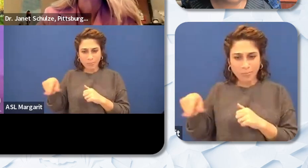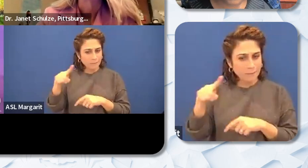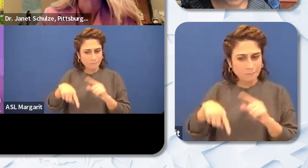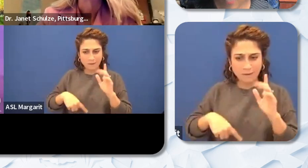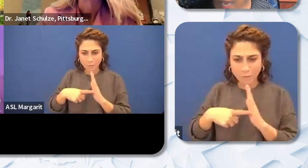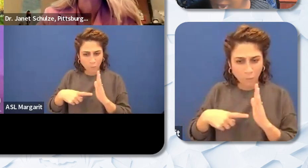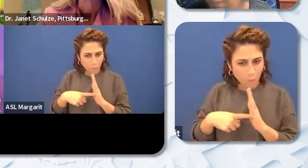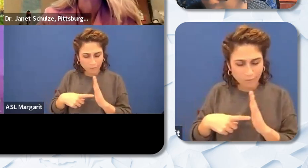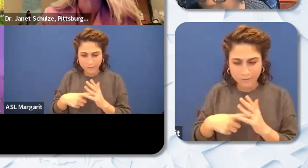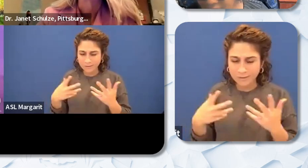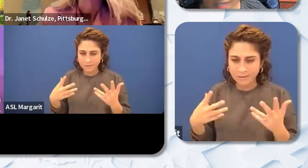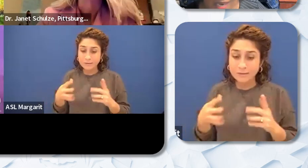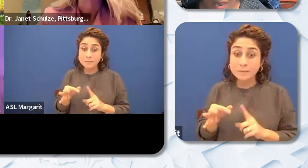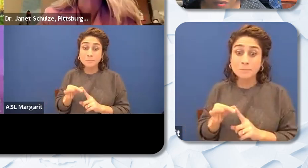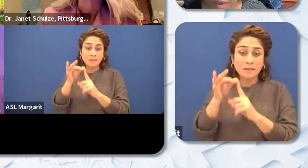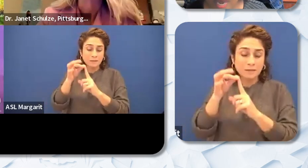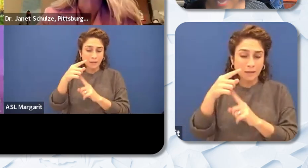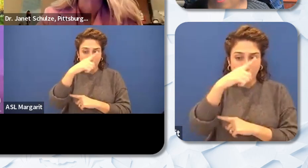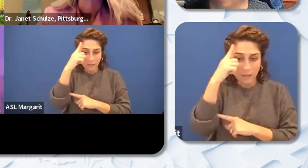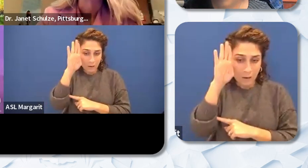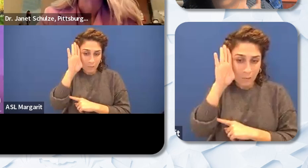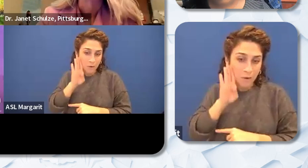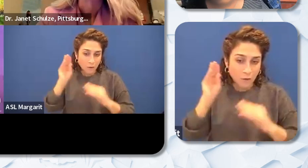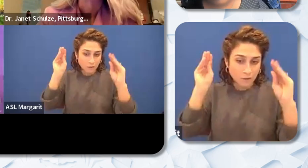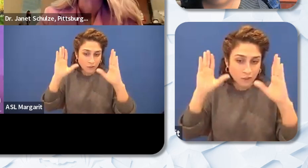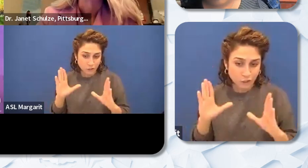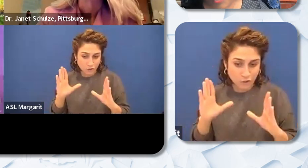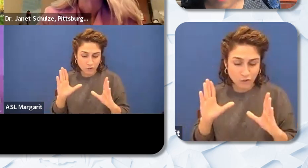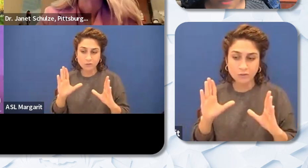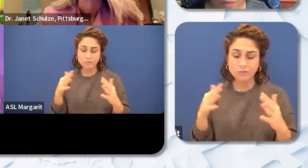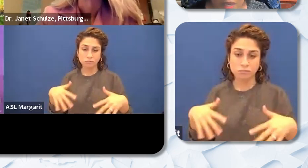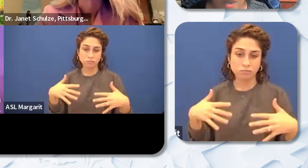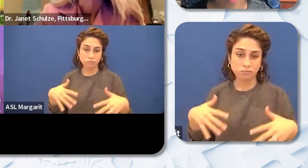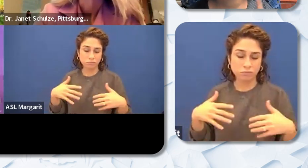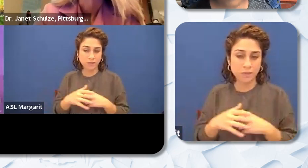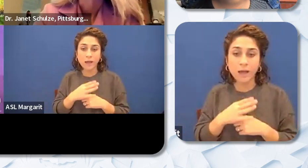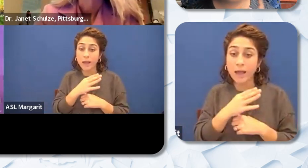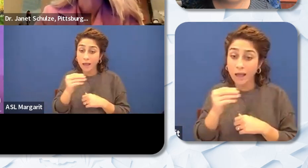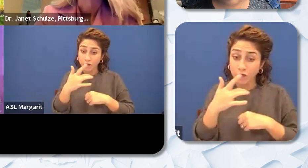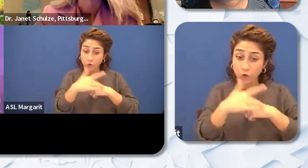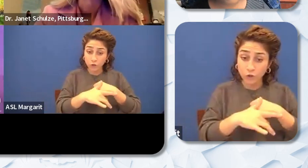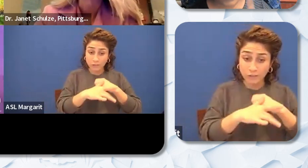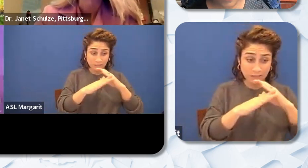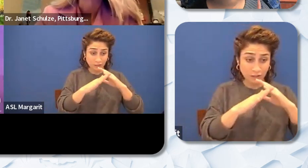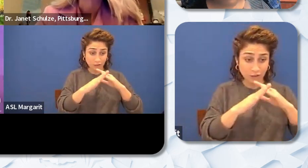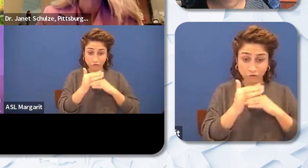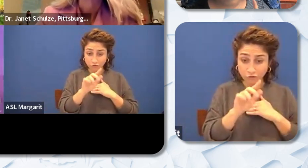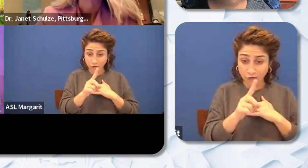teachers. And that's an area and also in early childhood. Most of the teachers are Black and